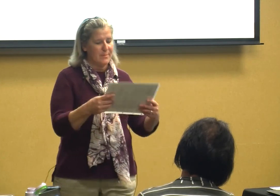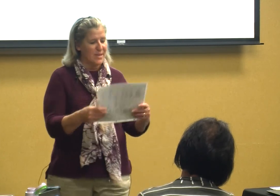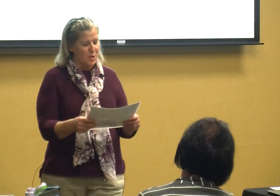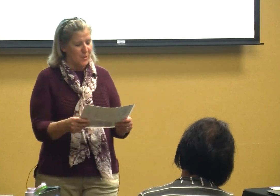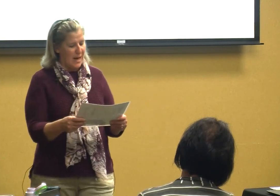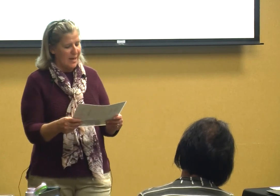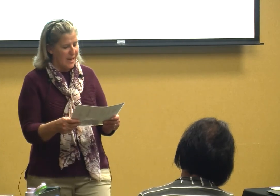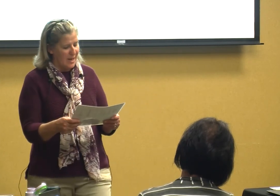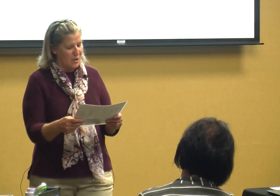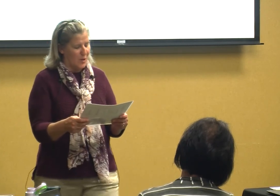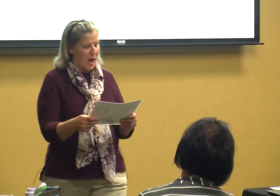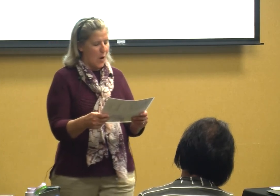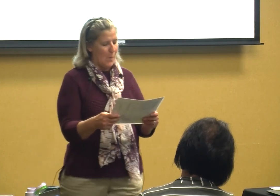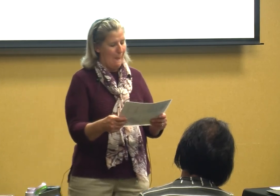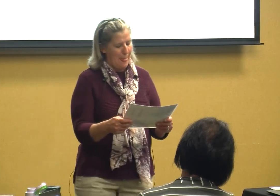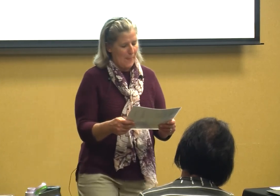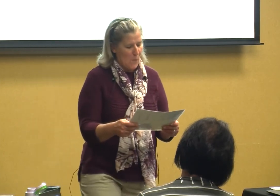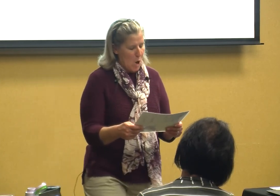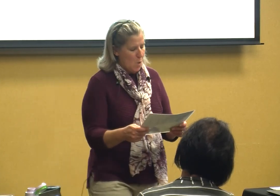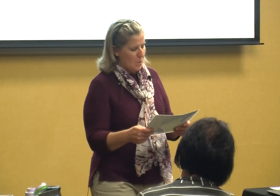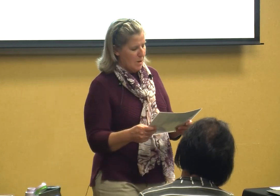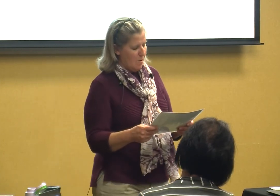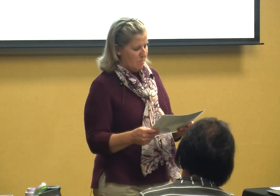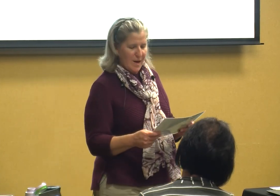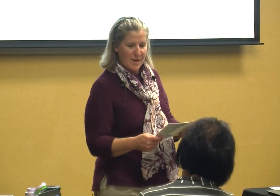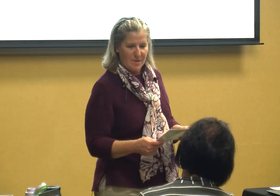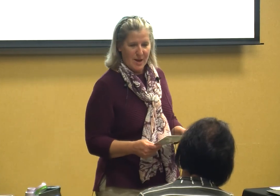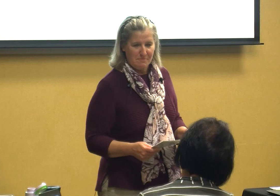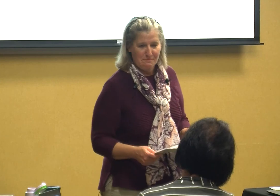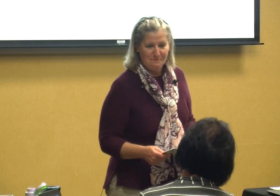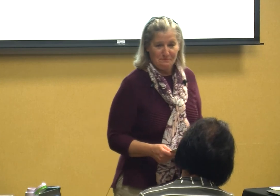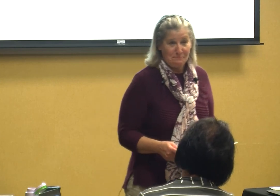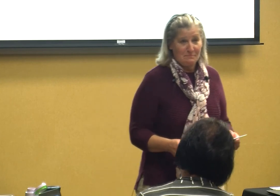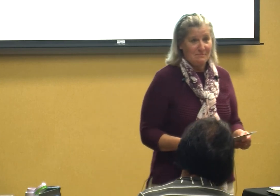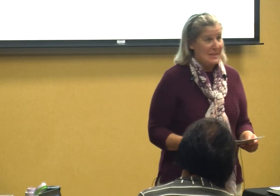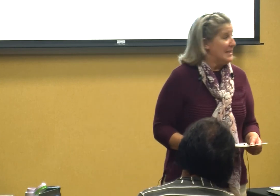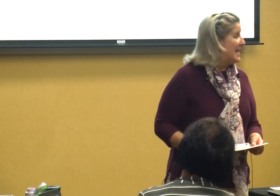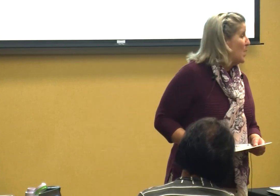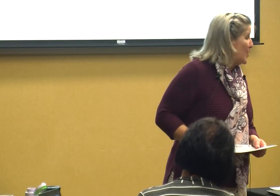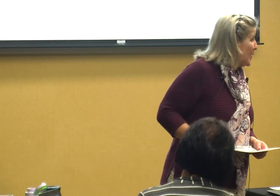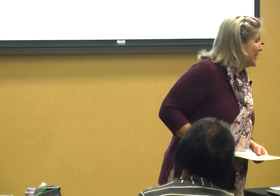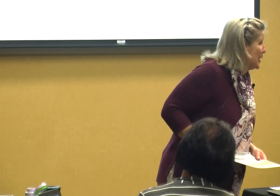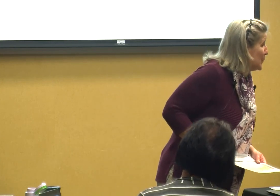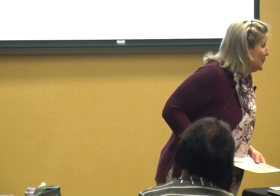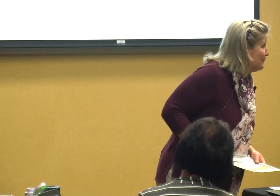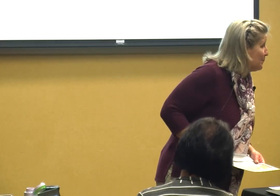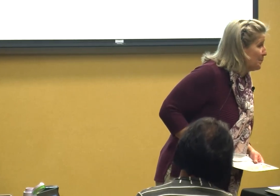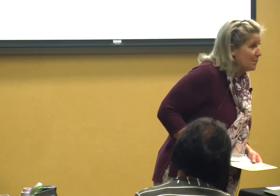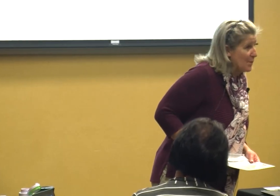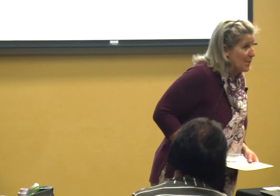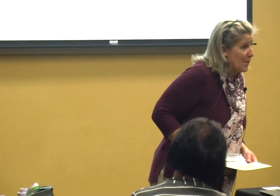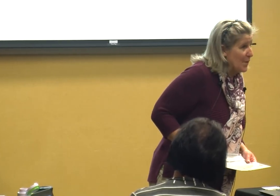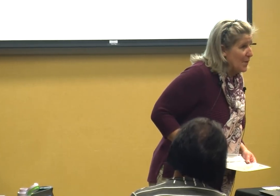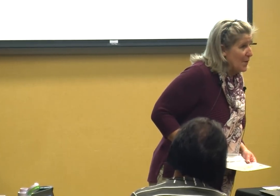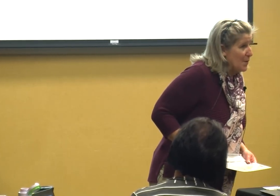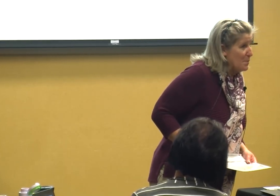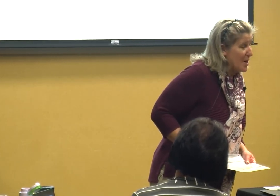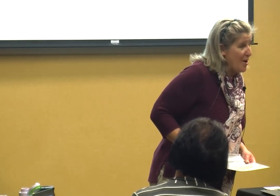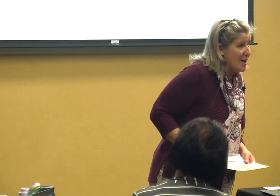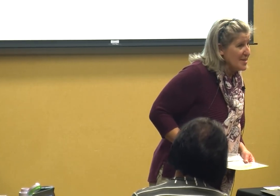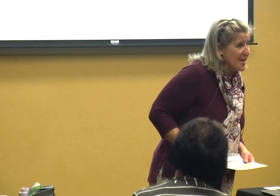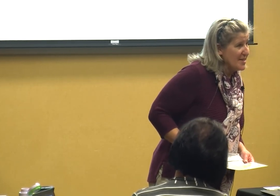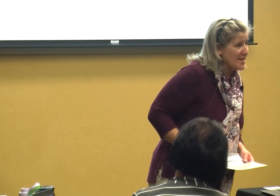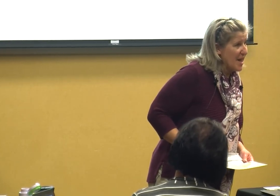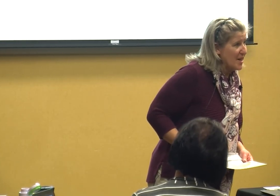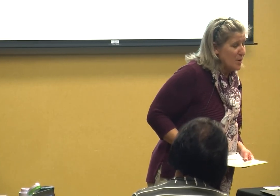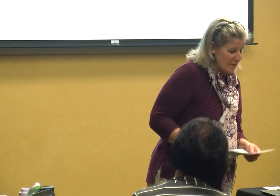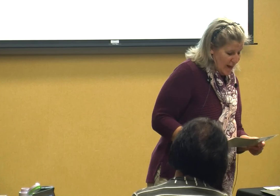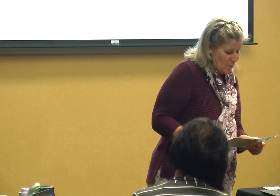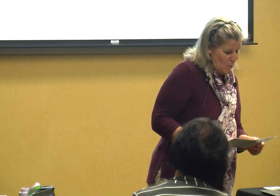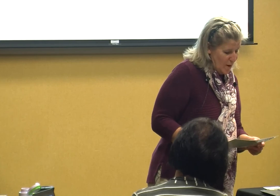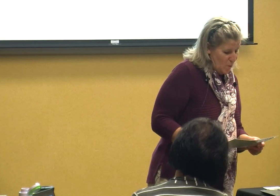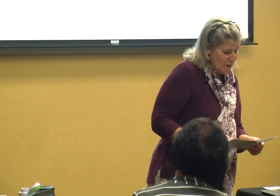as you get it and you go well alrighty then now what do I do because it's kind of like what what